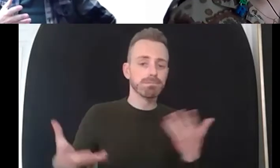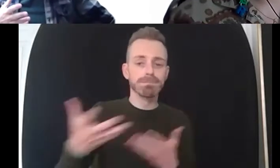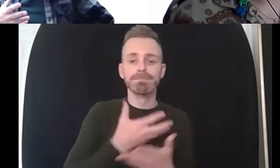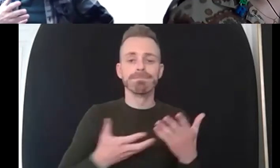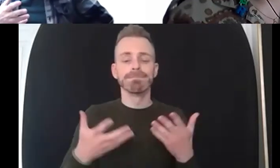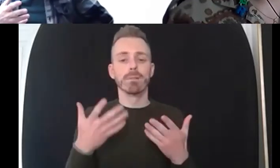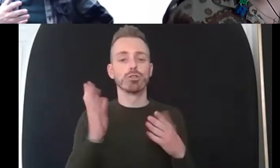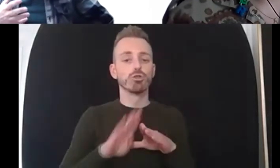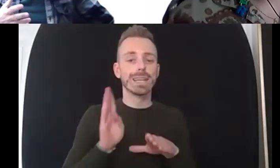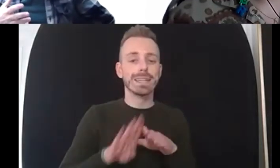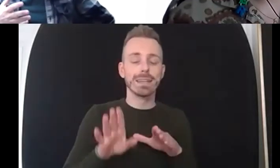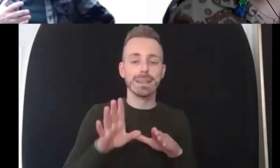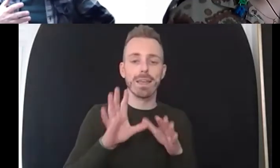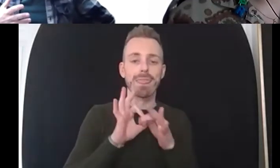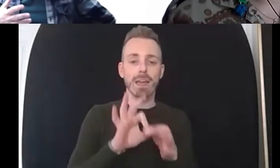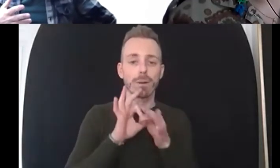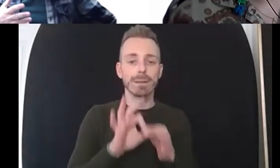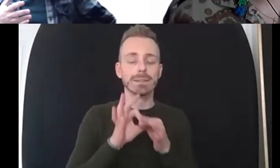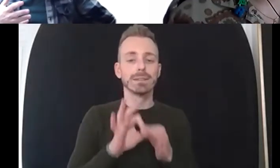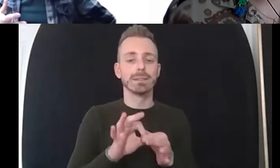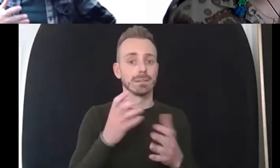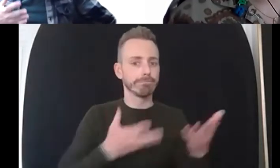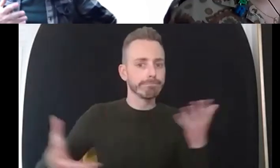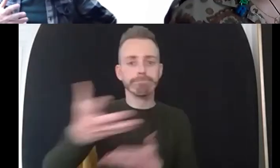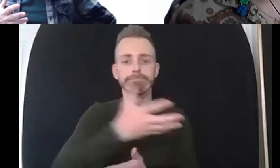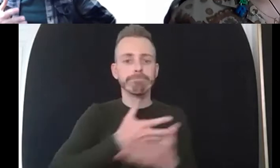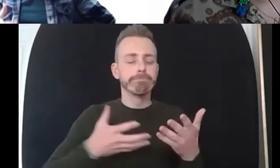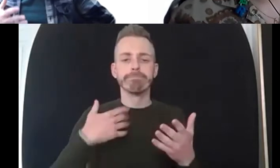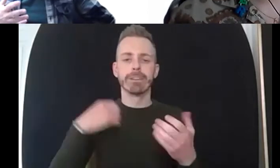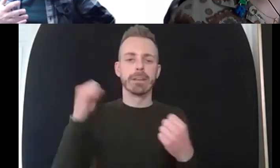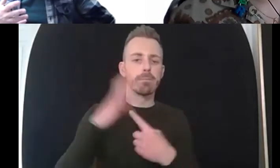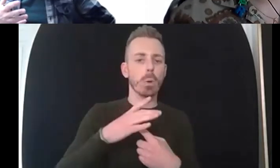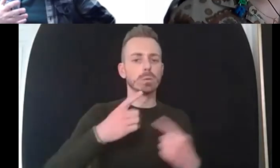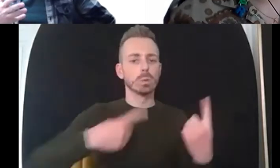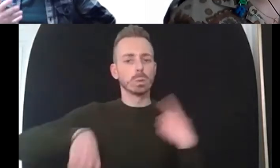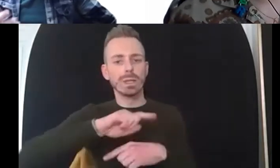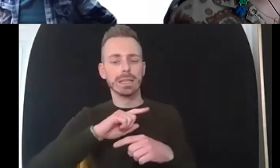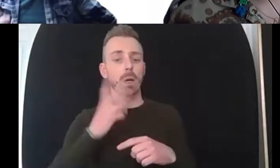um it's our job that we're looking after often or engaging with people uh having a conversation with